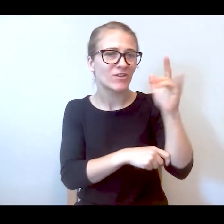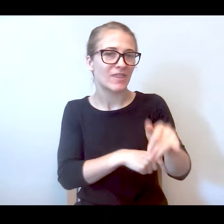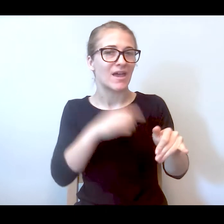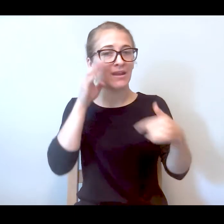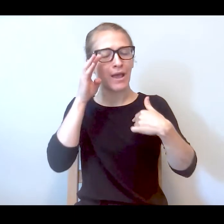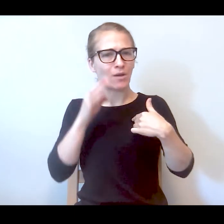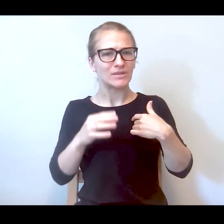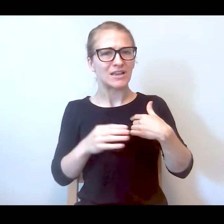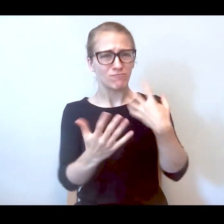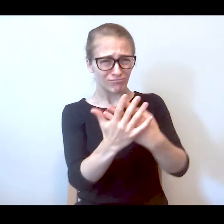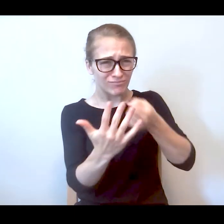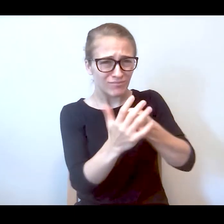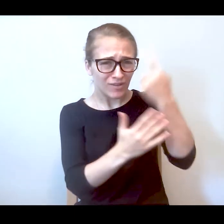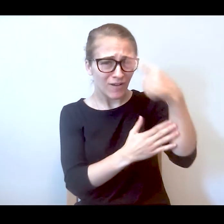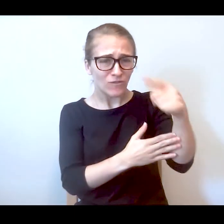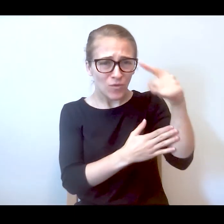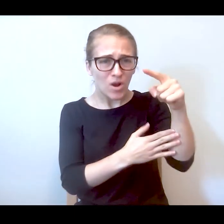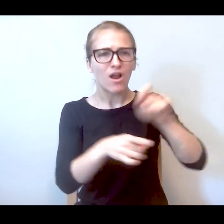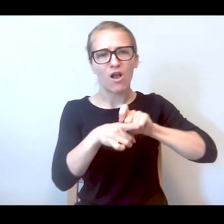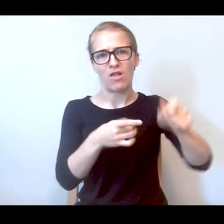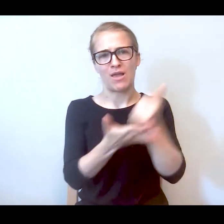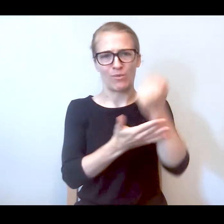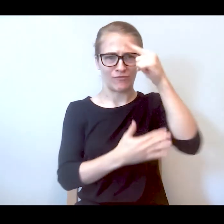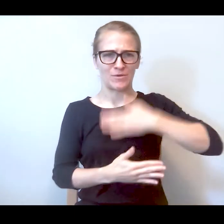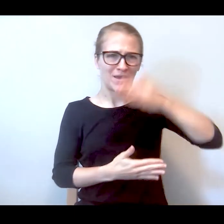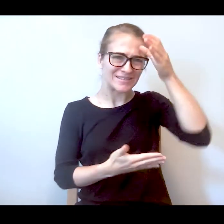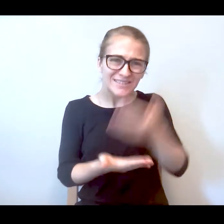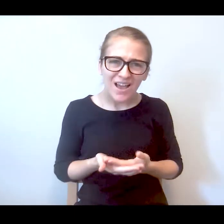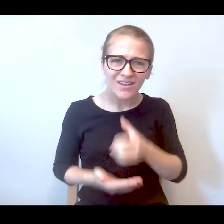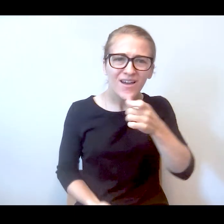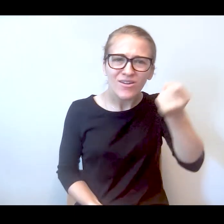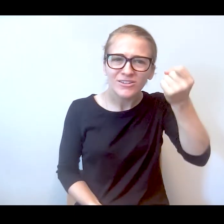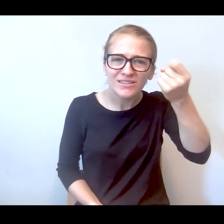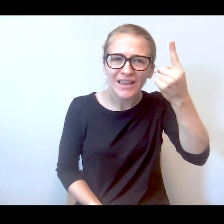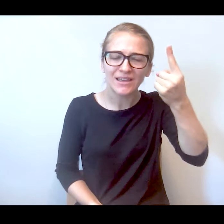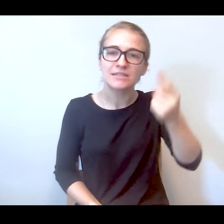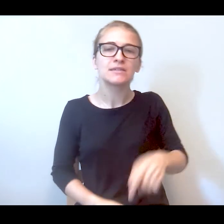help for my son. That didn't make sense. And now it's had the effect where you